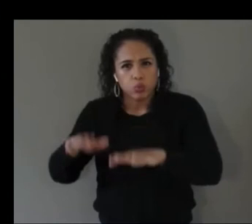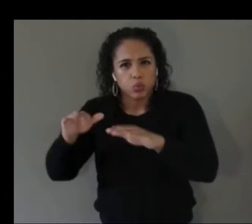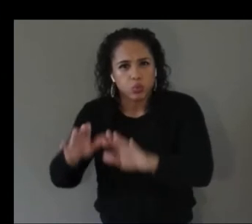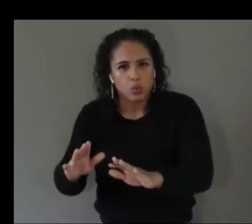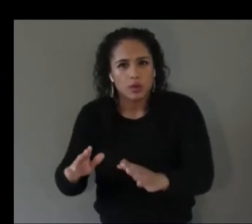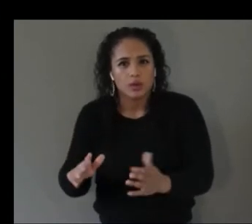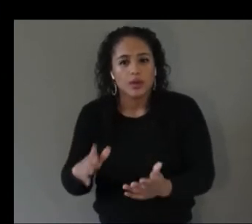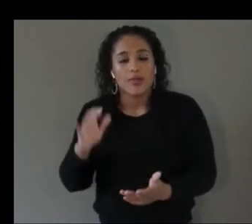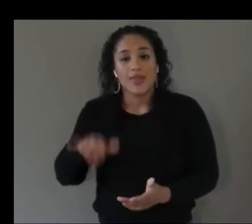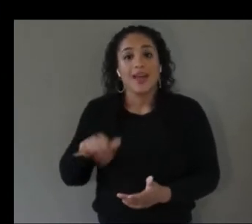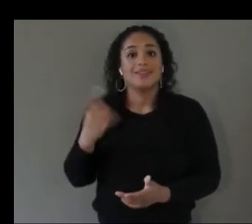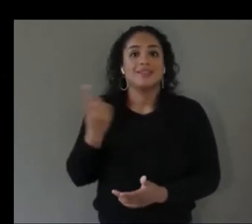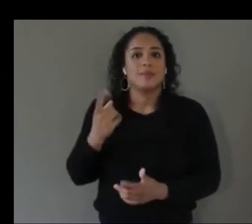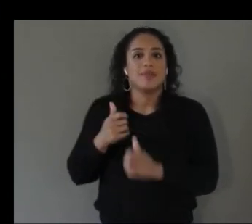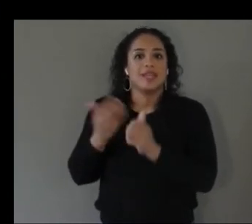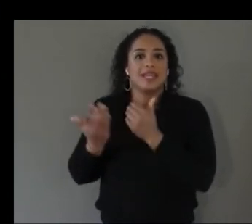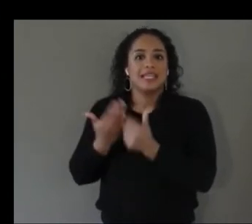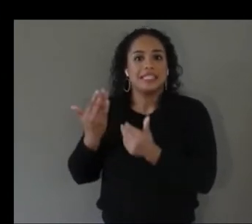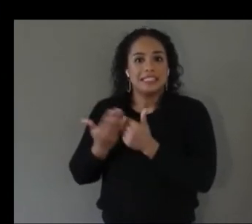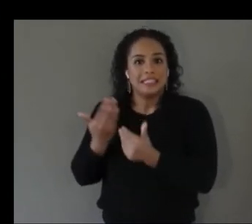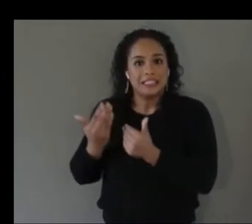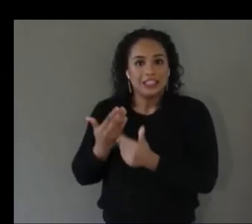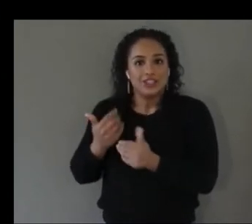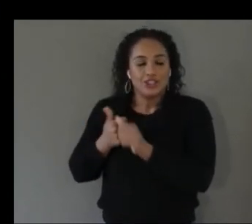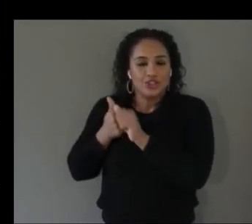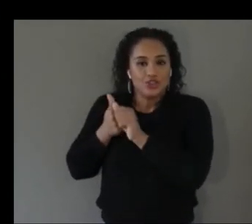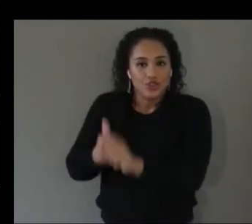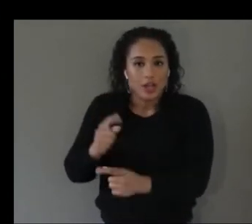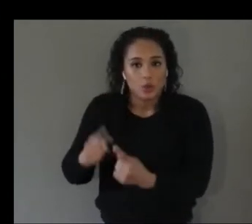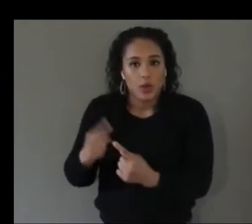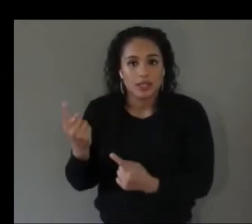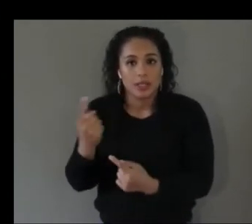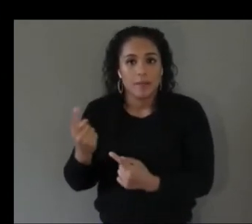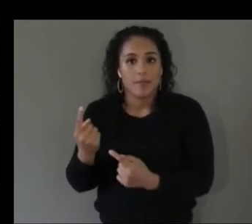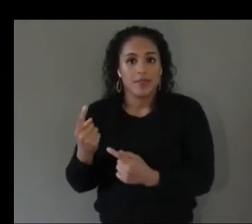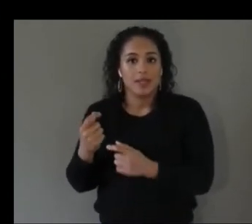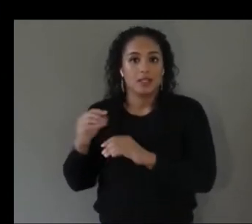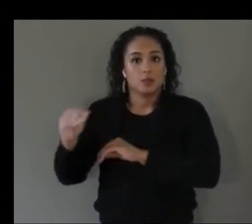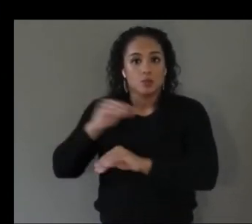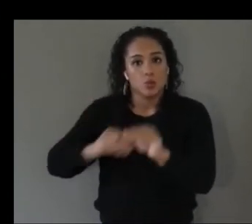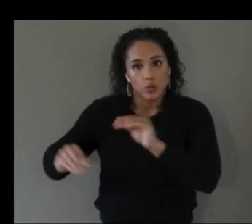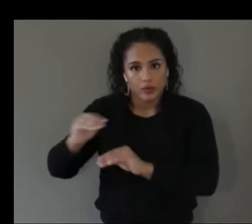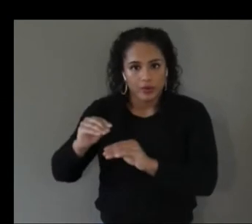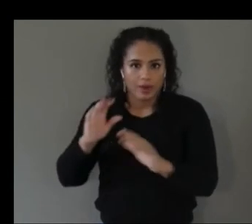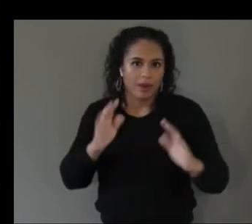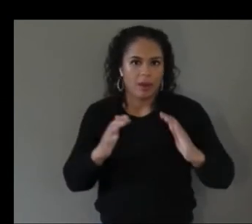a constant sound will say the same exact pitch but we had to give hints or scaffold